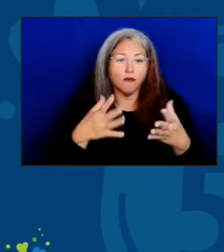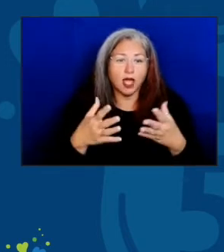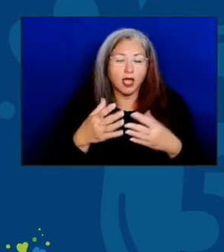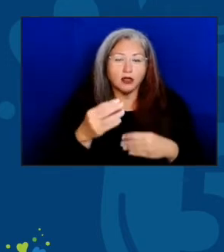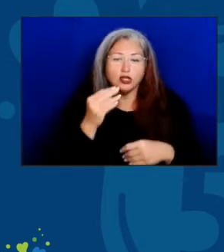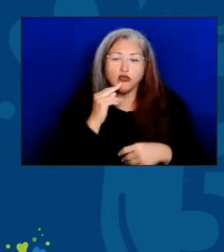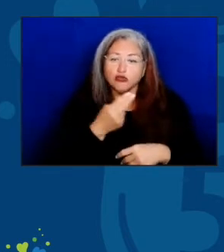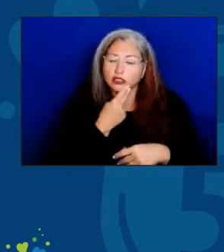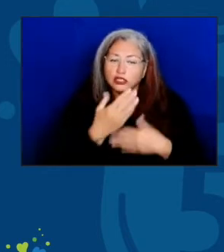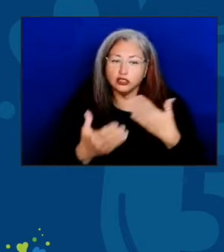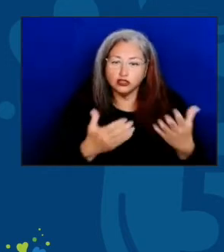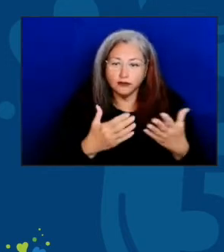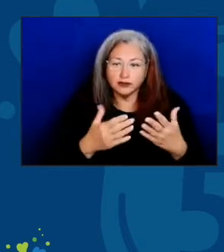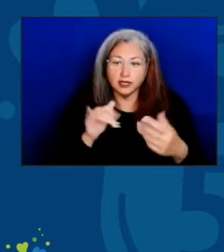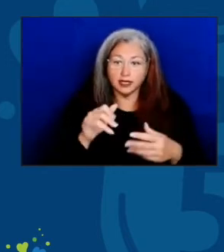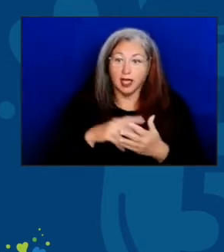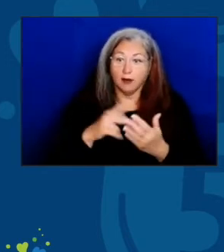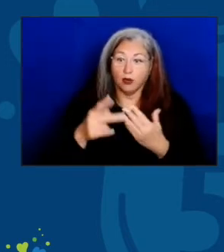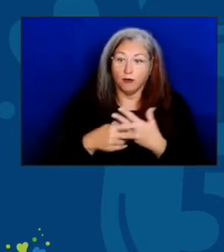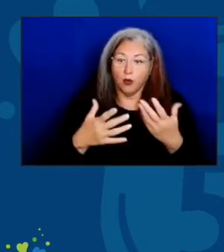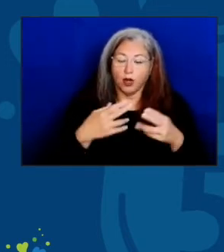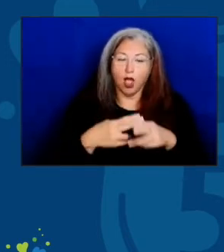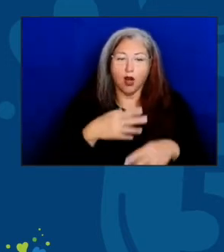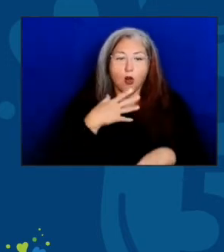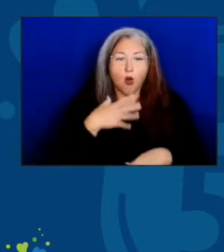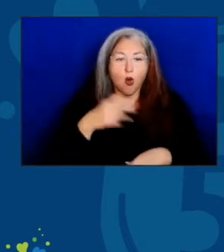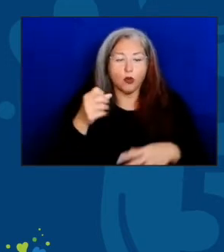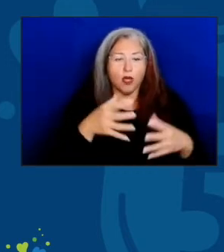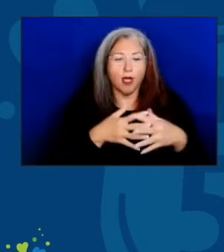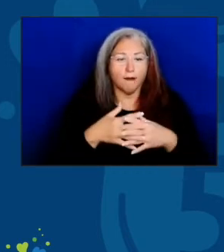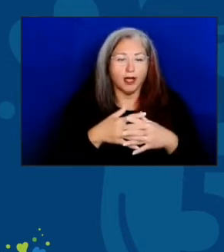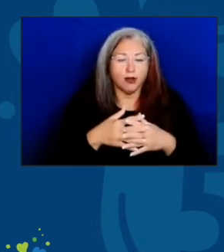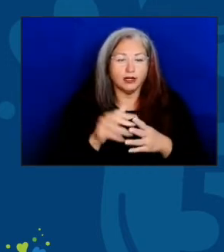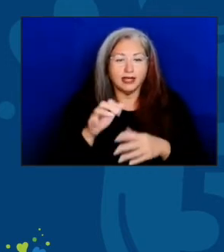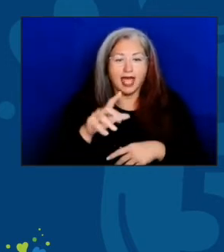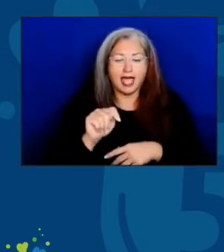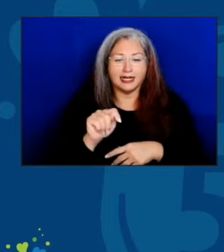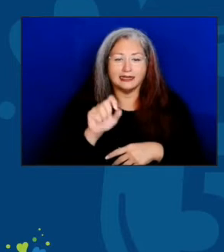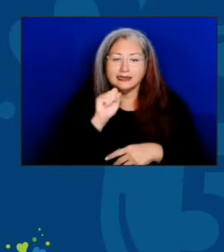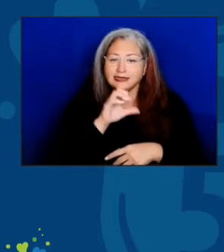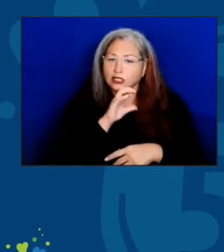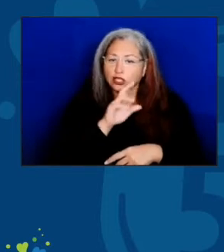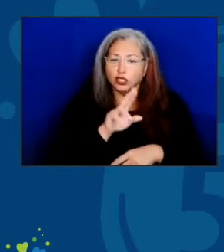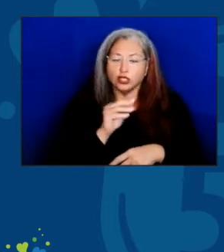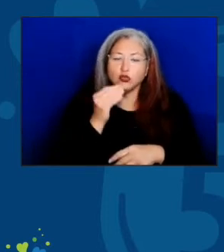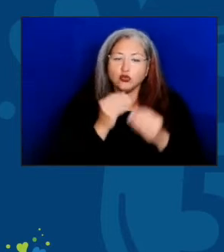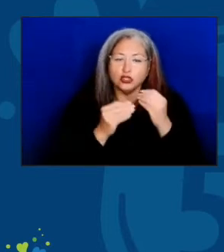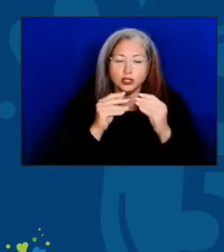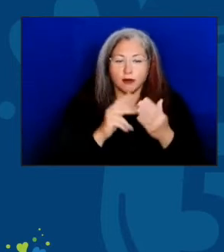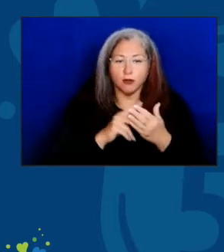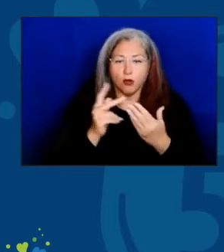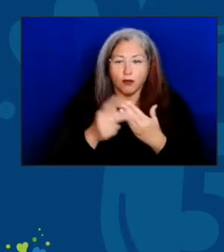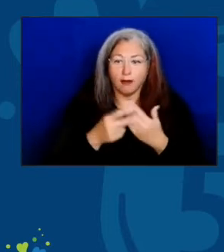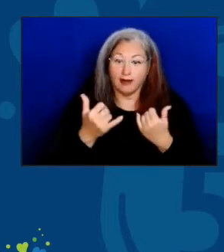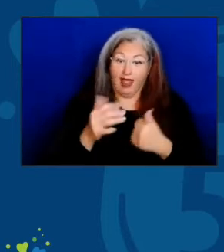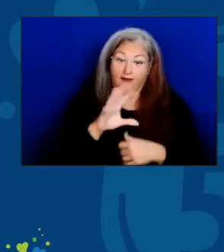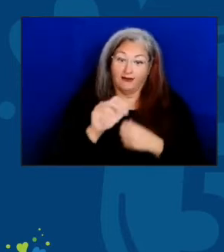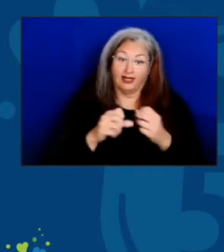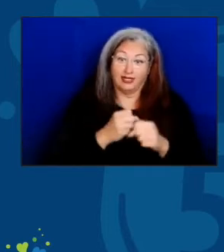and that program was the Older Americans Act Senior Nutrition Program. Today, 50 years later, the core purposes